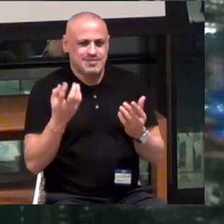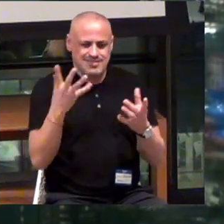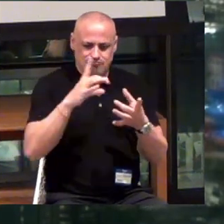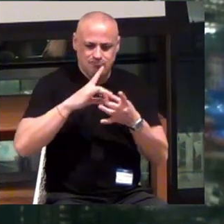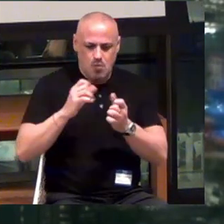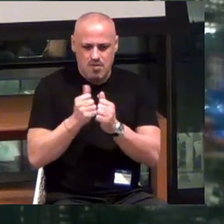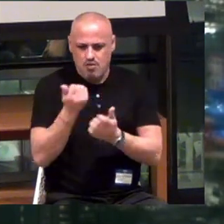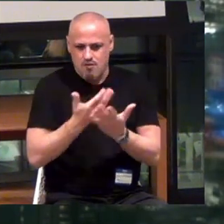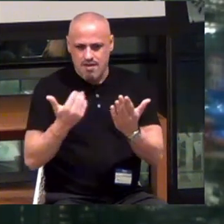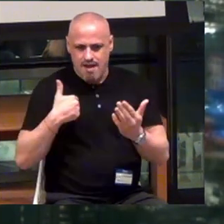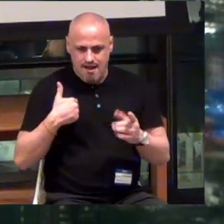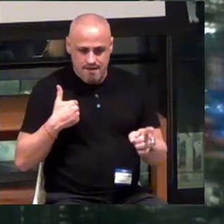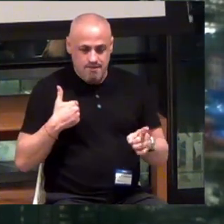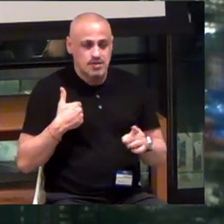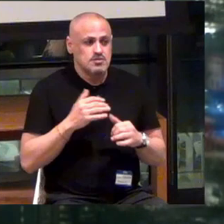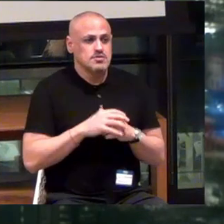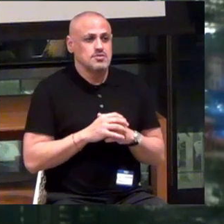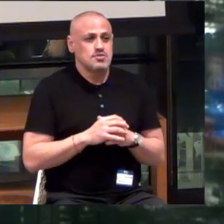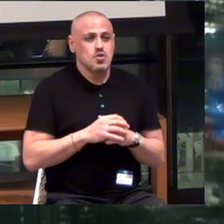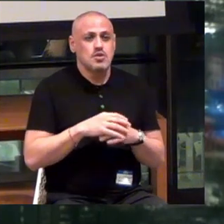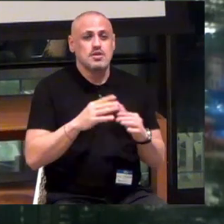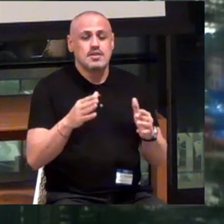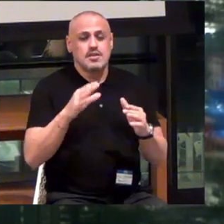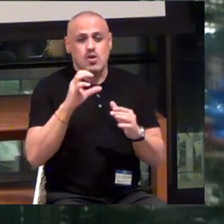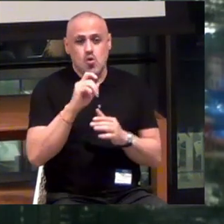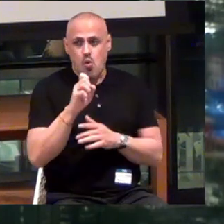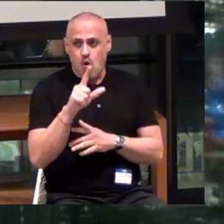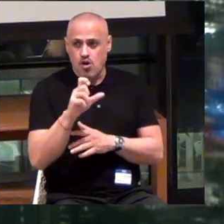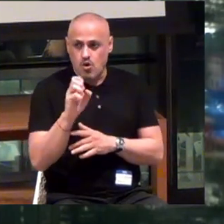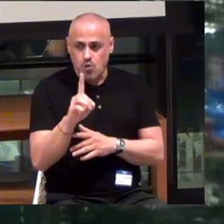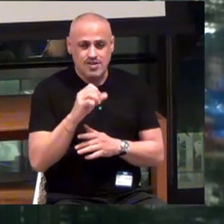Our patent covers the haptic corridor. It doesn't cover just the WayBand.